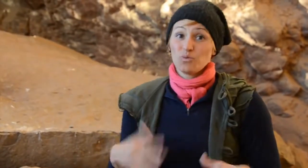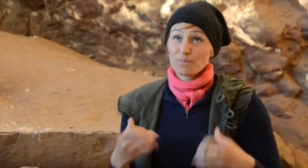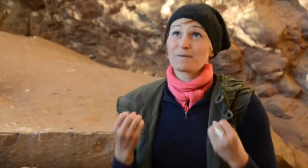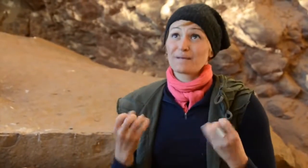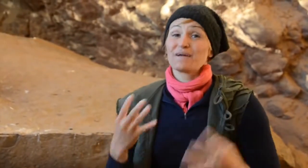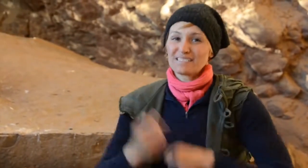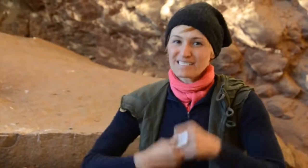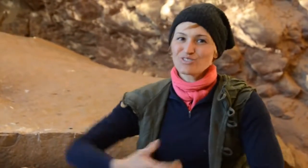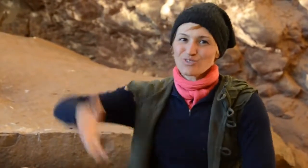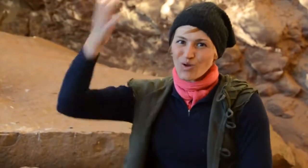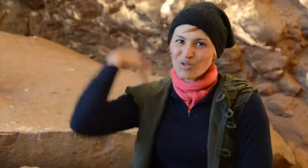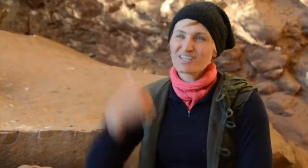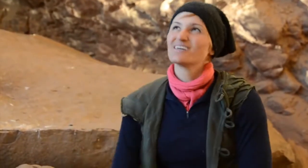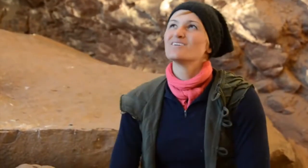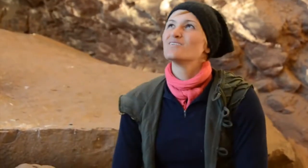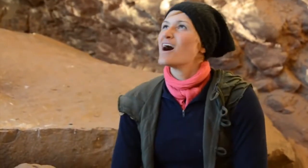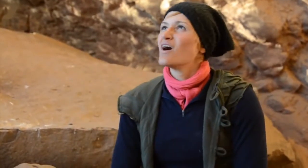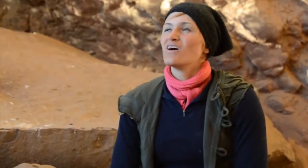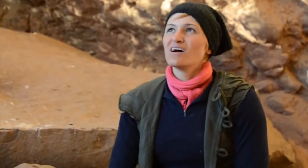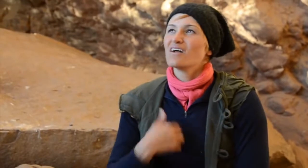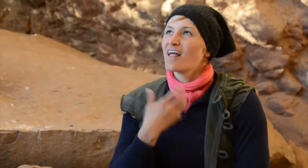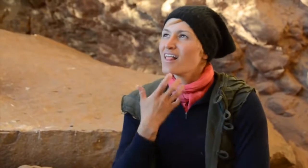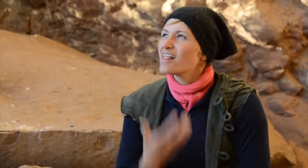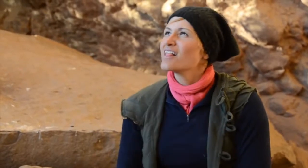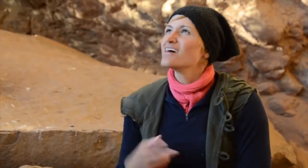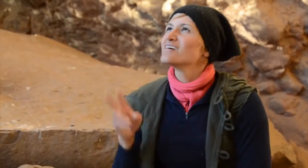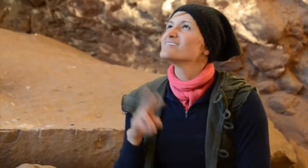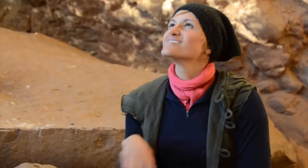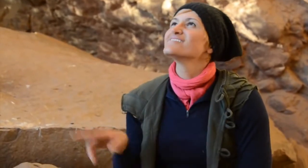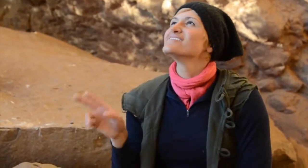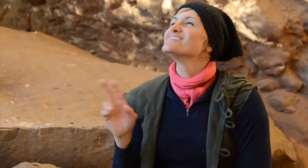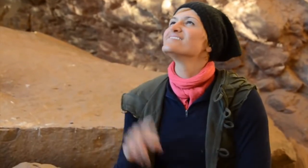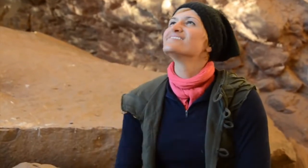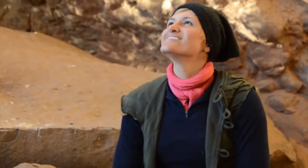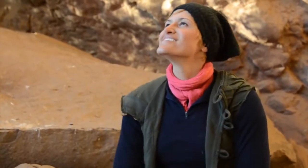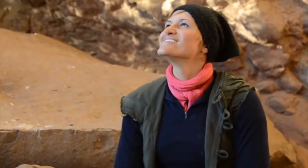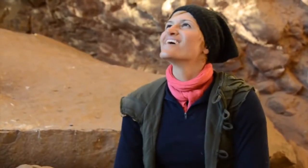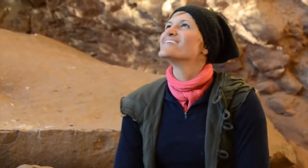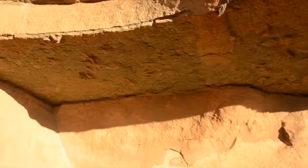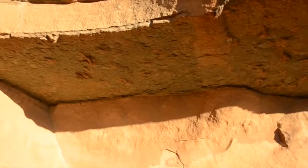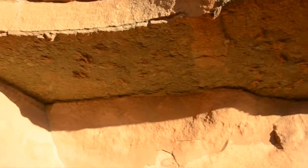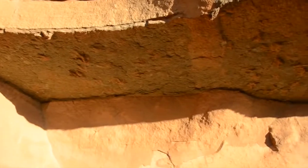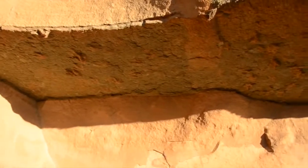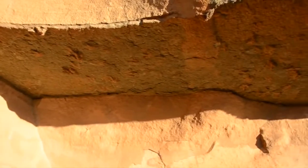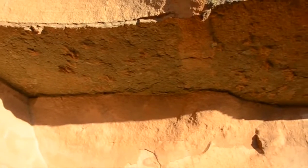years ago. Wow. I am awestruck at this sight.